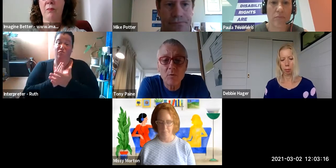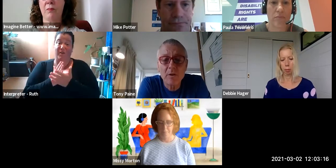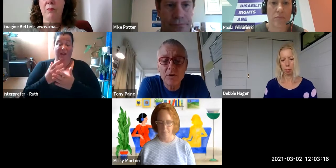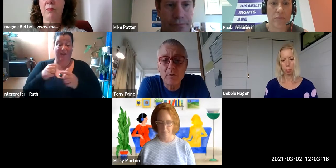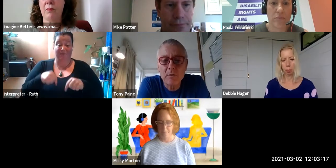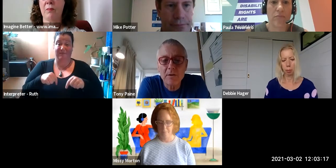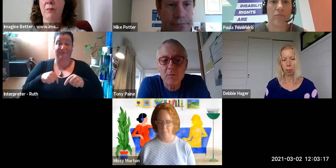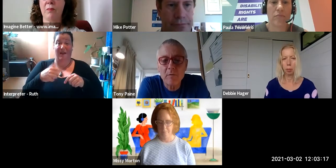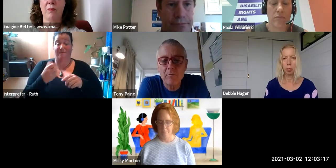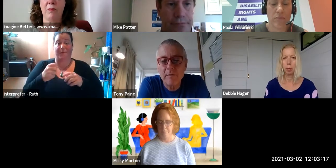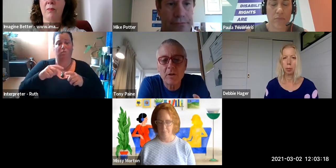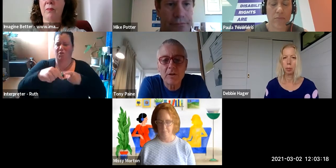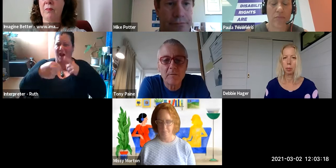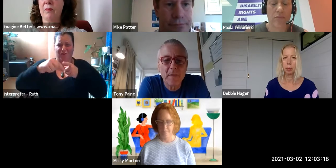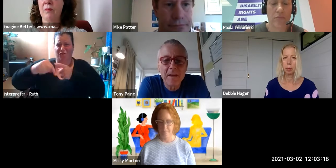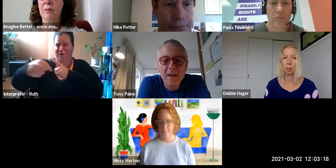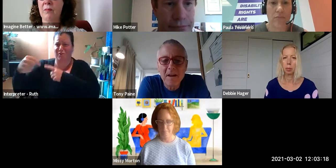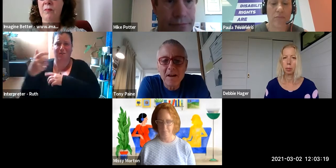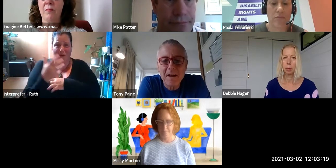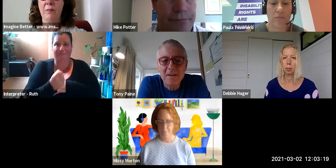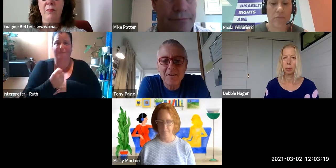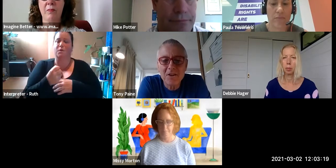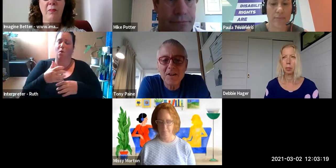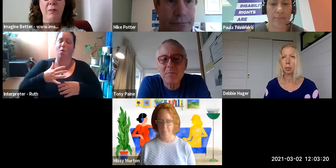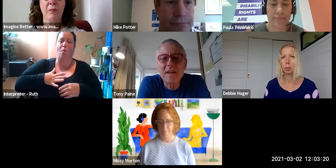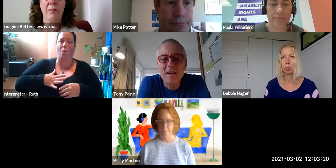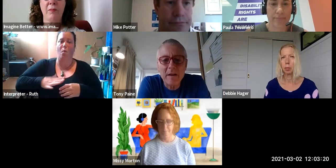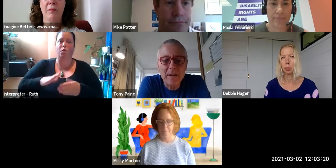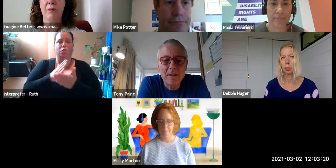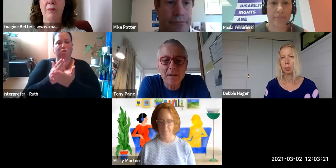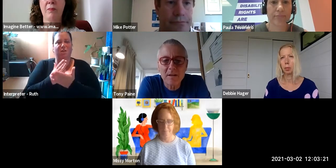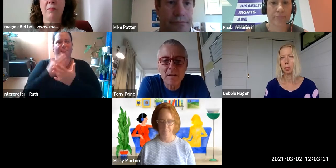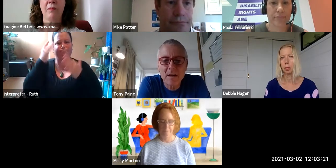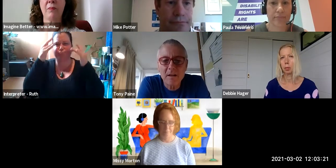important issue and so we wanted to share some thinking about that, just to start encouraging